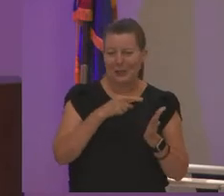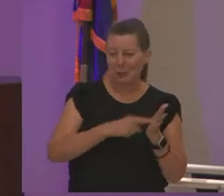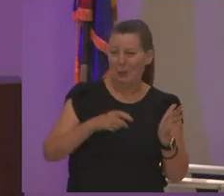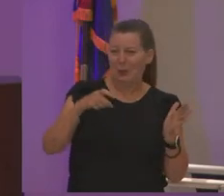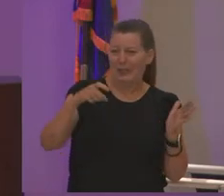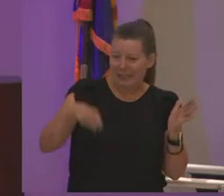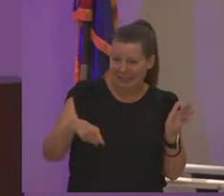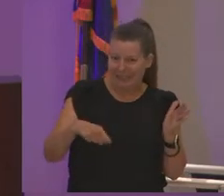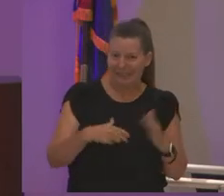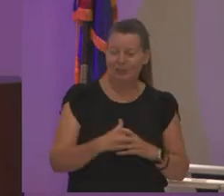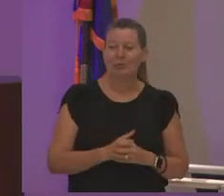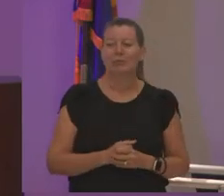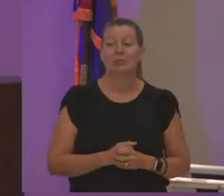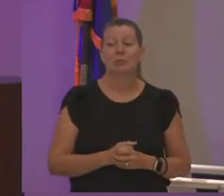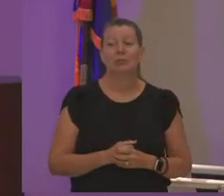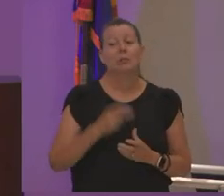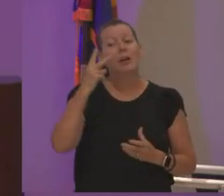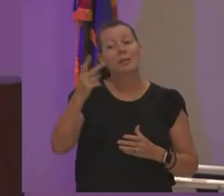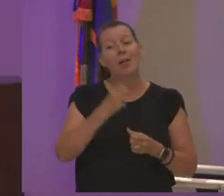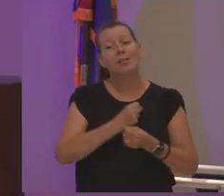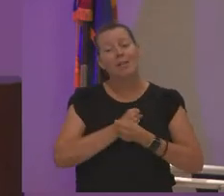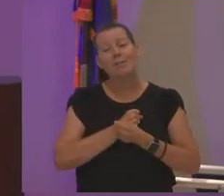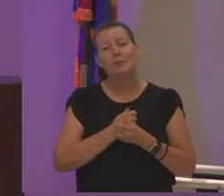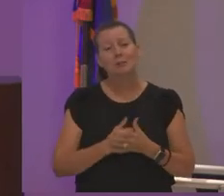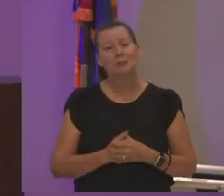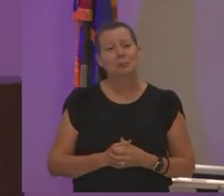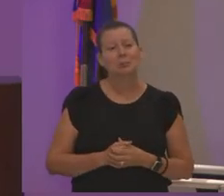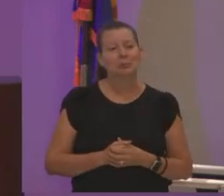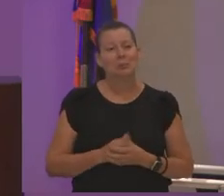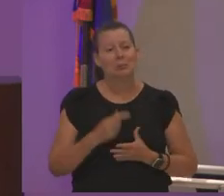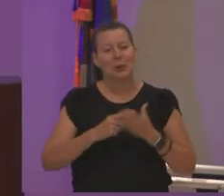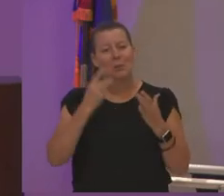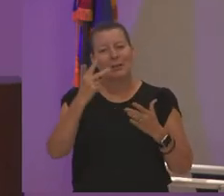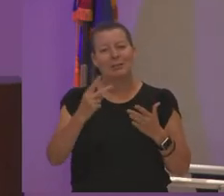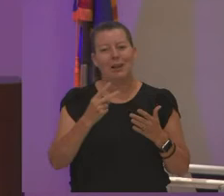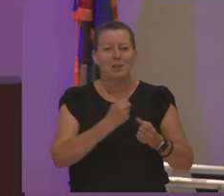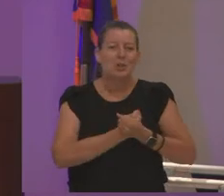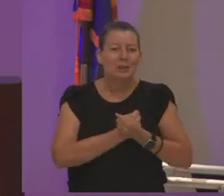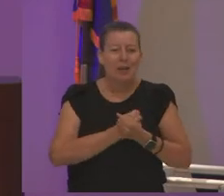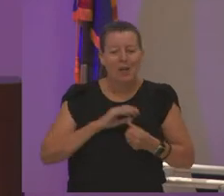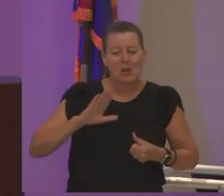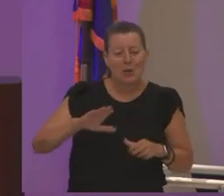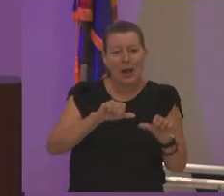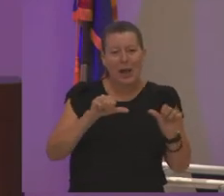and so what i saw was love you know what i saw was that she loved her area what i saw was that